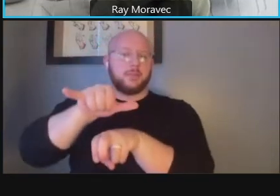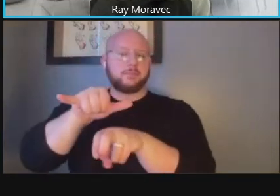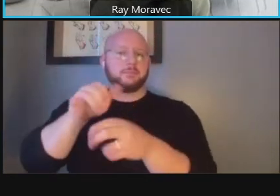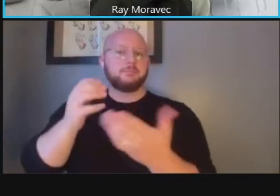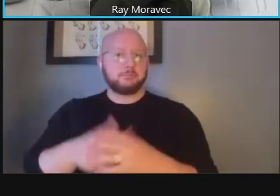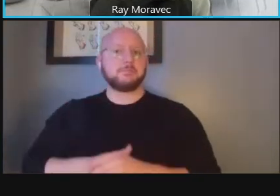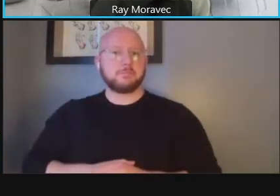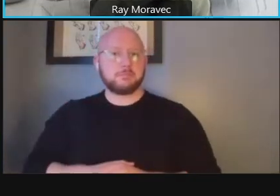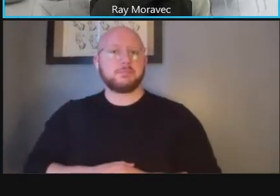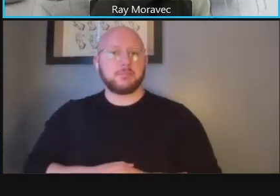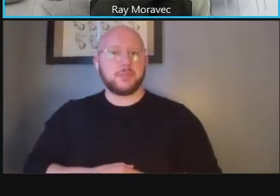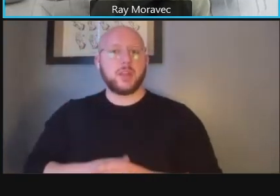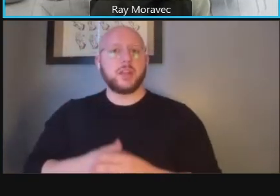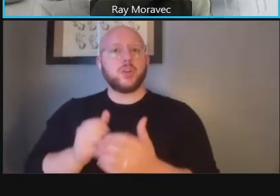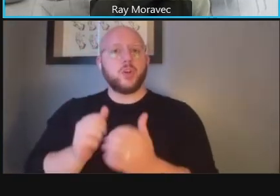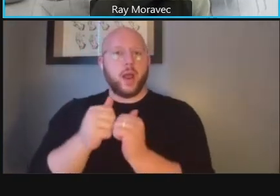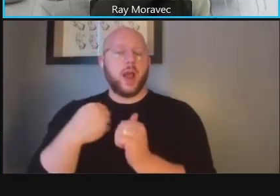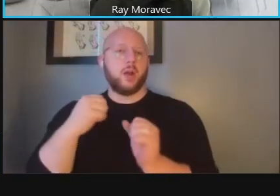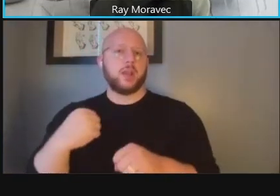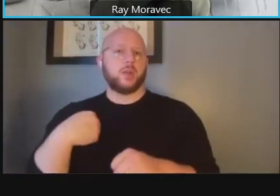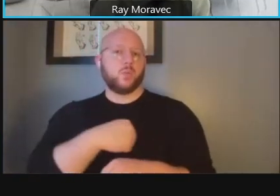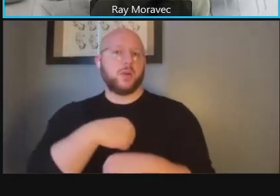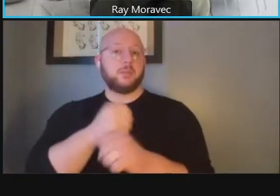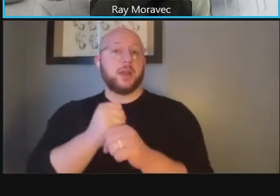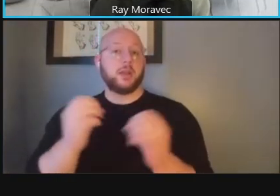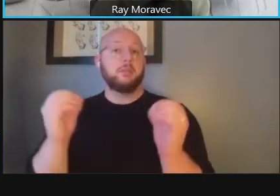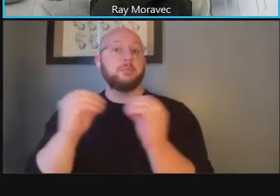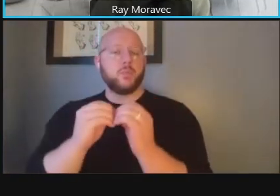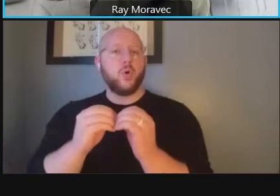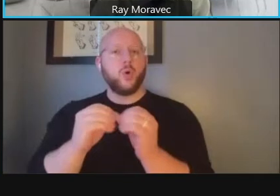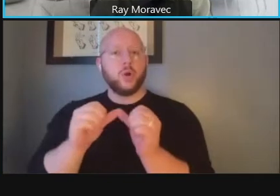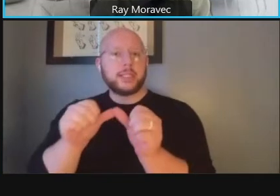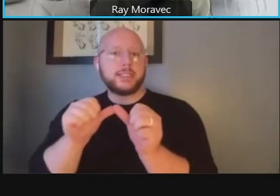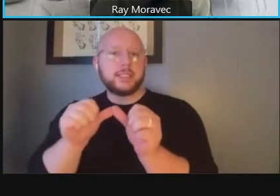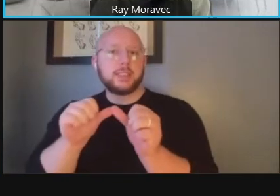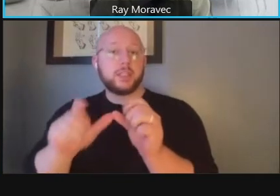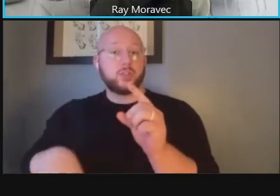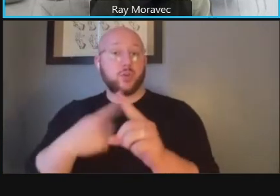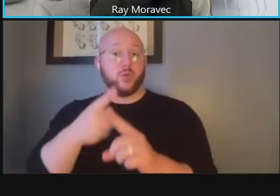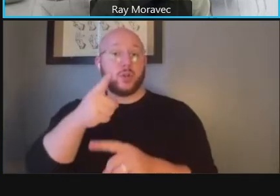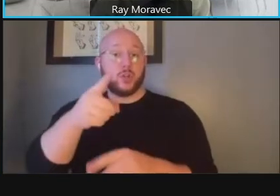and make it more consistent so that when you're in the in the van ness area you really know where you